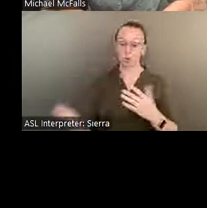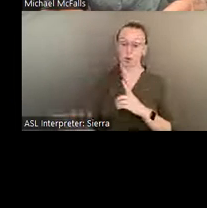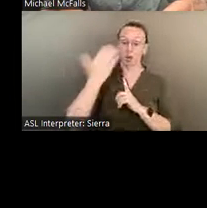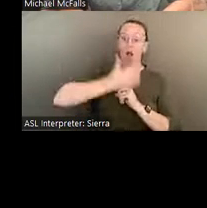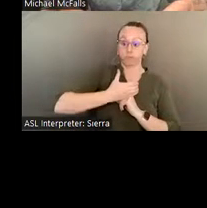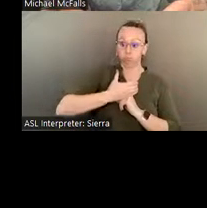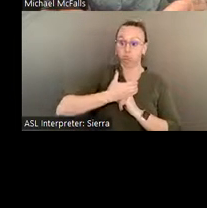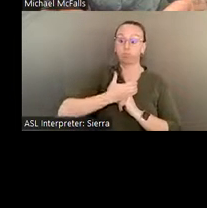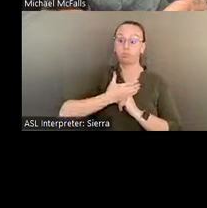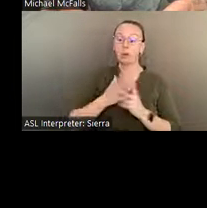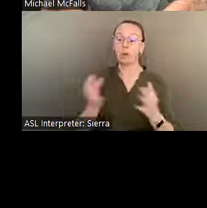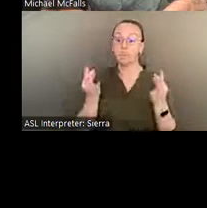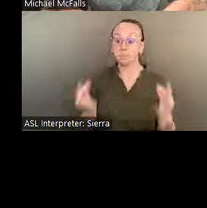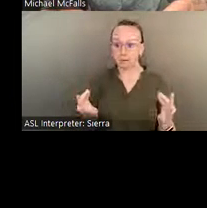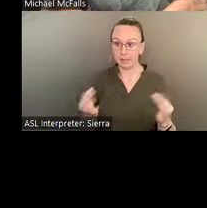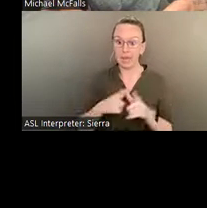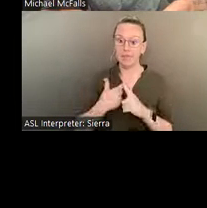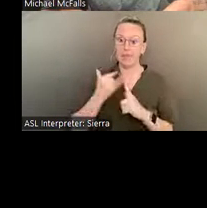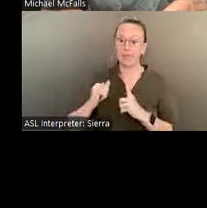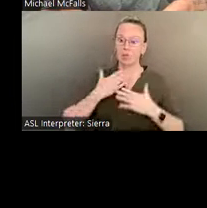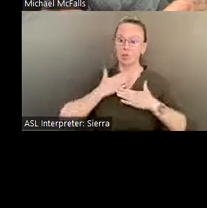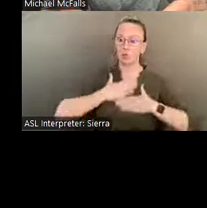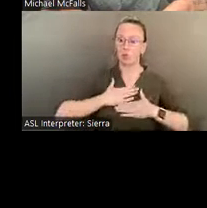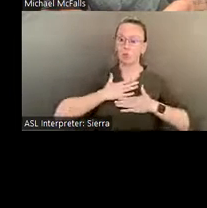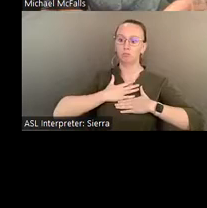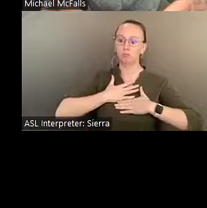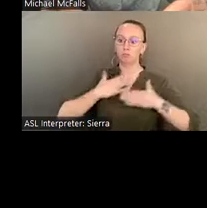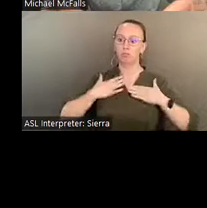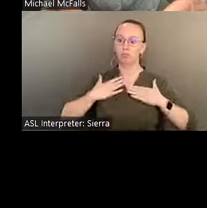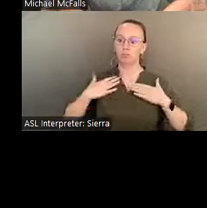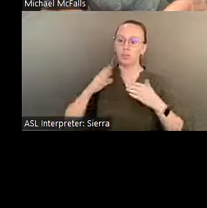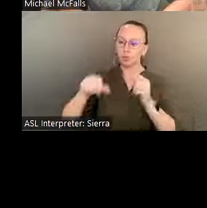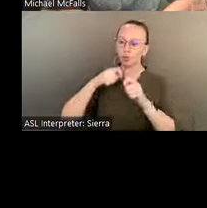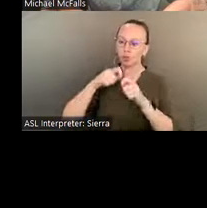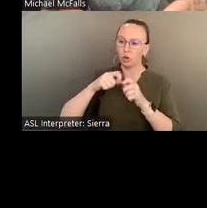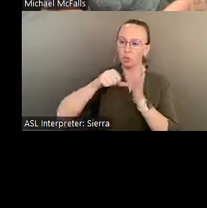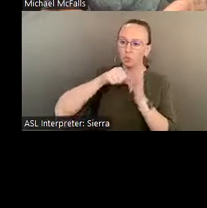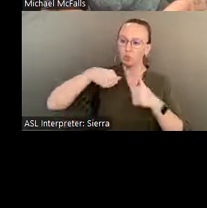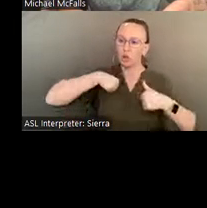the suit pushes pressure on the body at pressure points, and then you levitate to transport